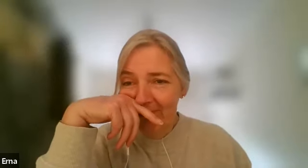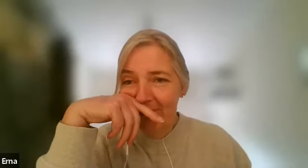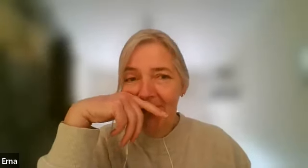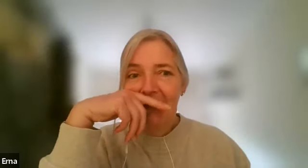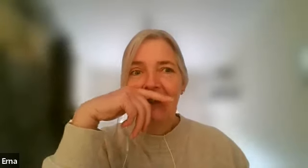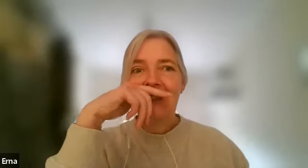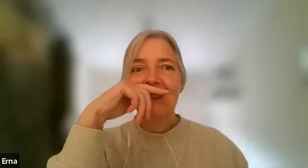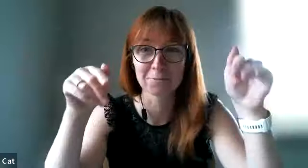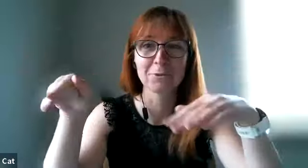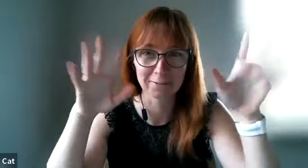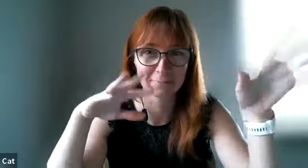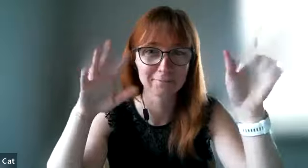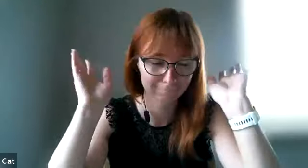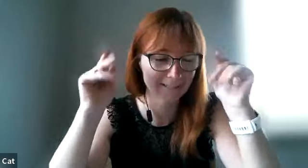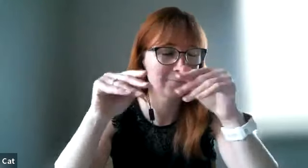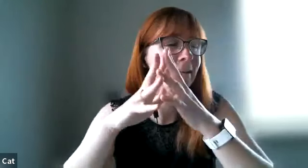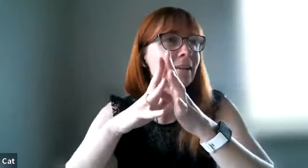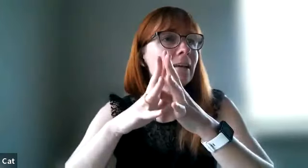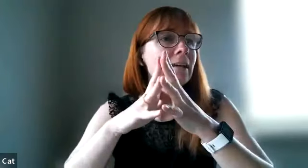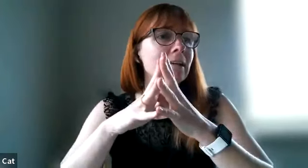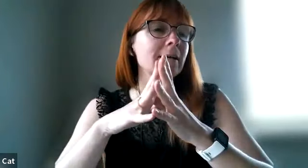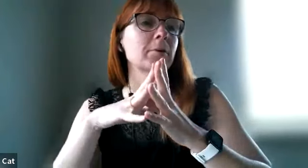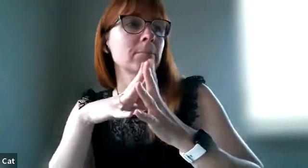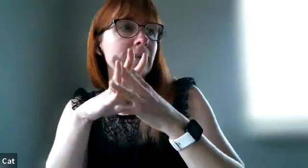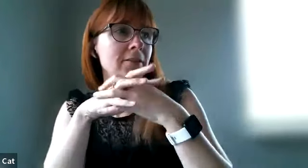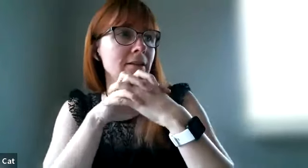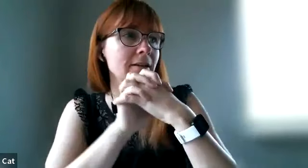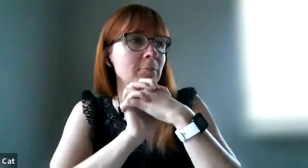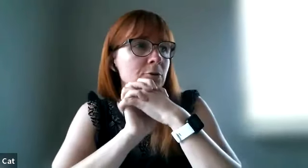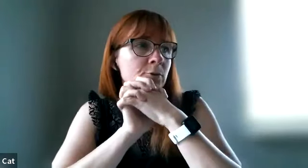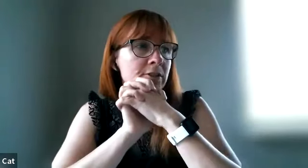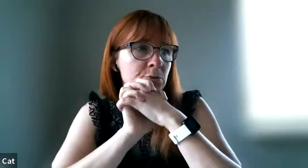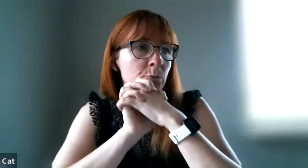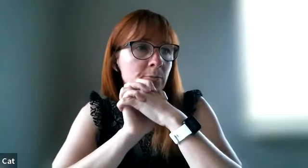i'll remember that at some point yeah yeah but but i think i'm going to look into it with my